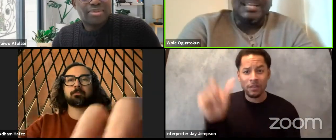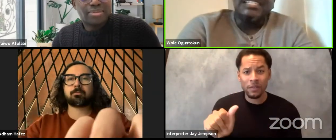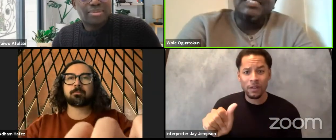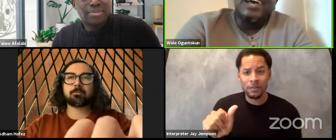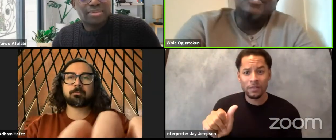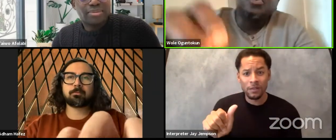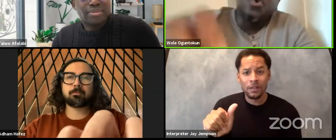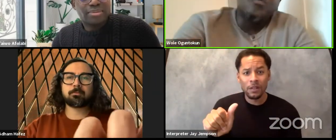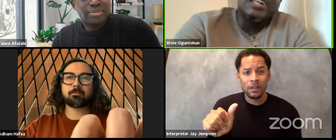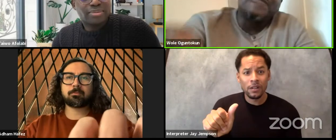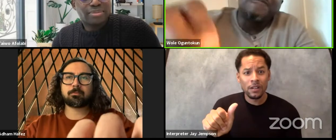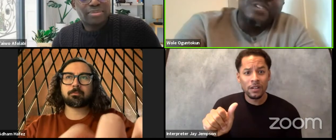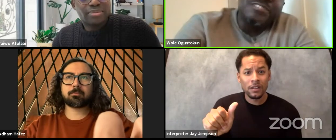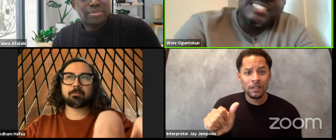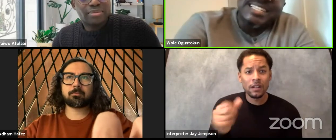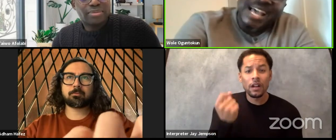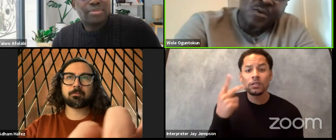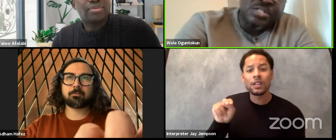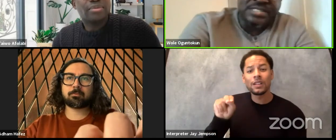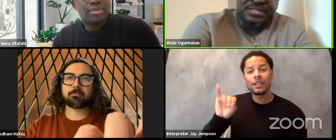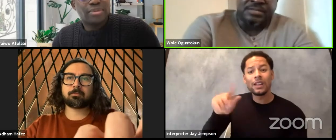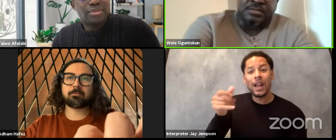Nigeria has 250 languages,